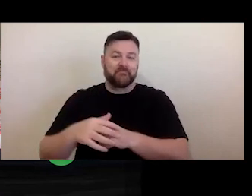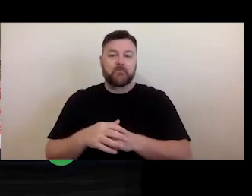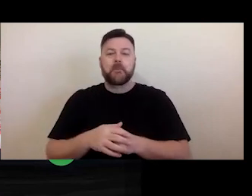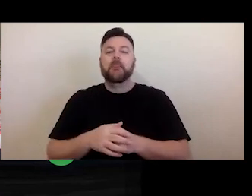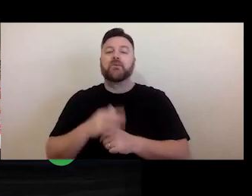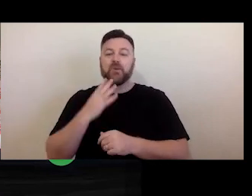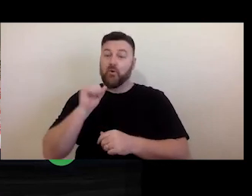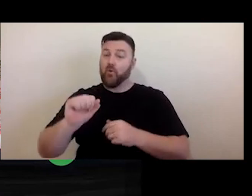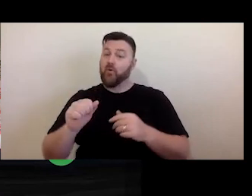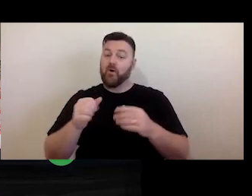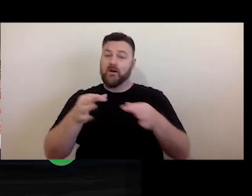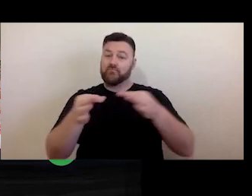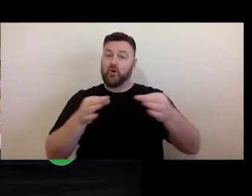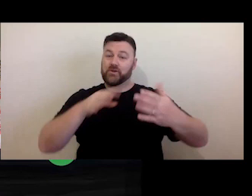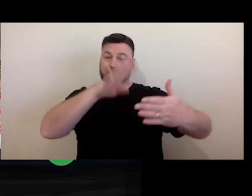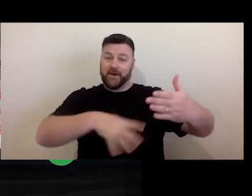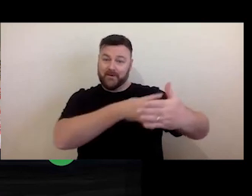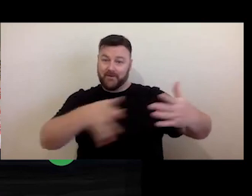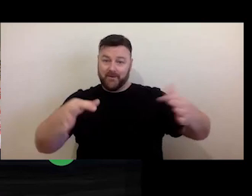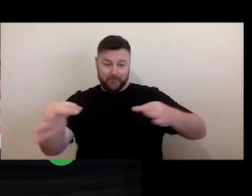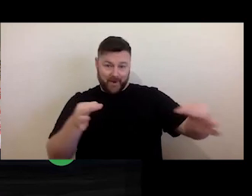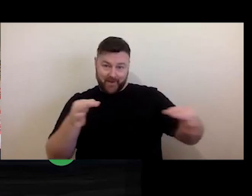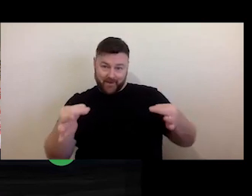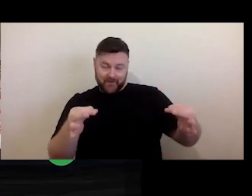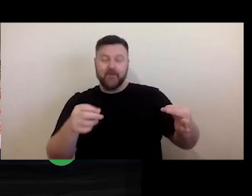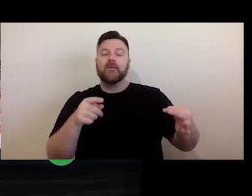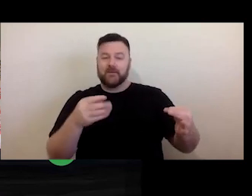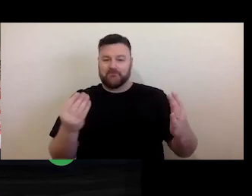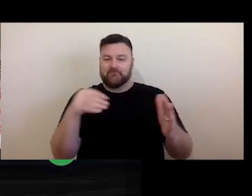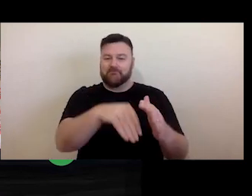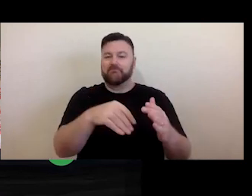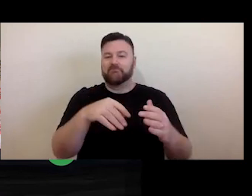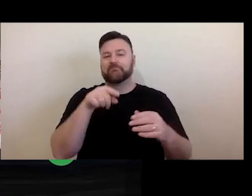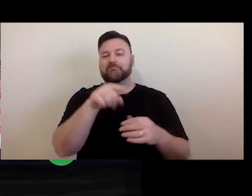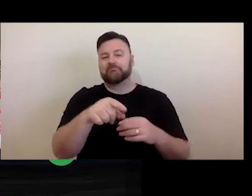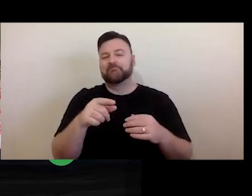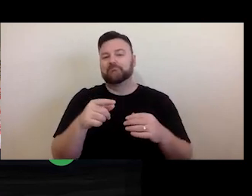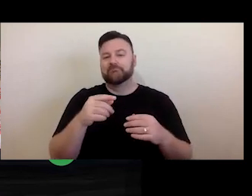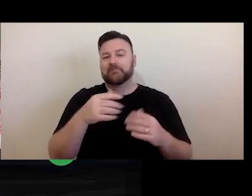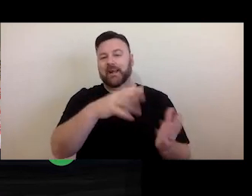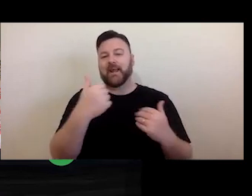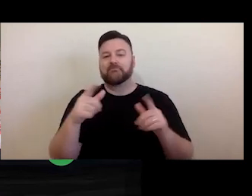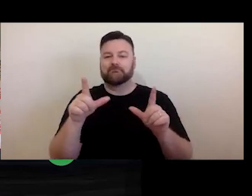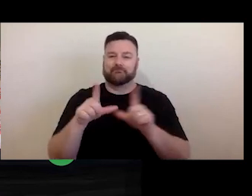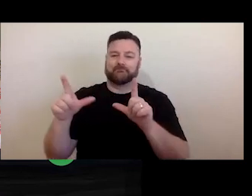earlier in your project process so that you can give yourself enough time to get the permissions that you need.